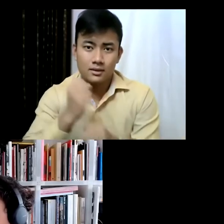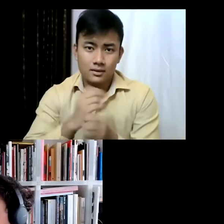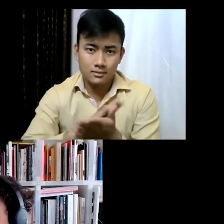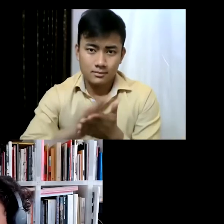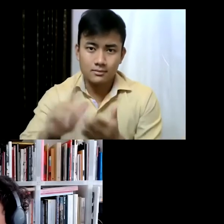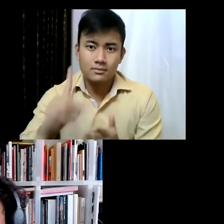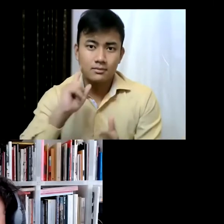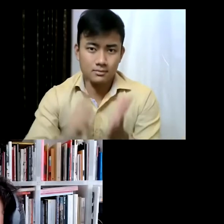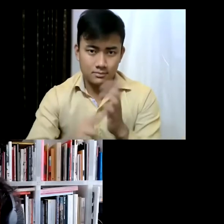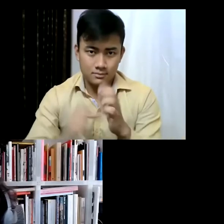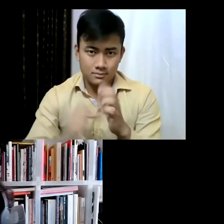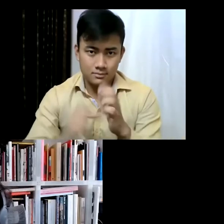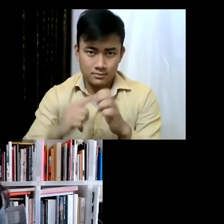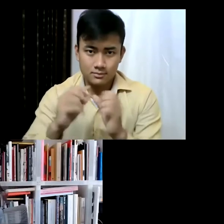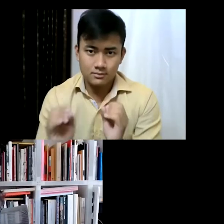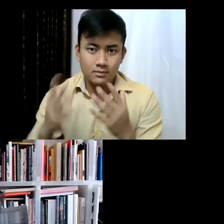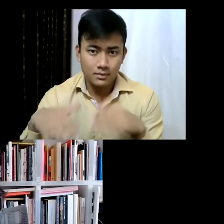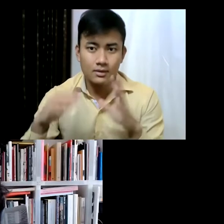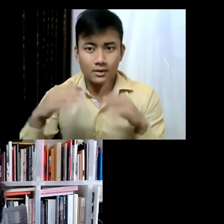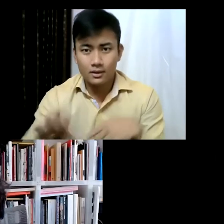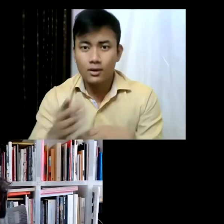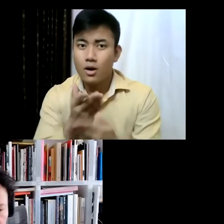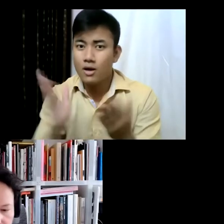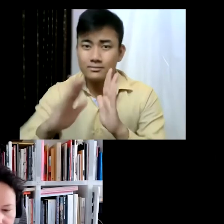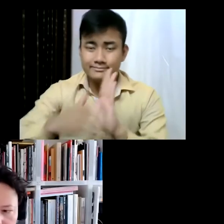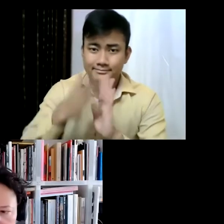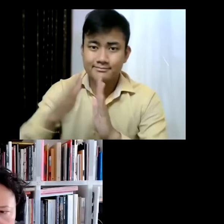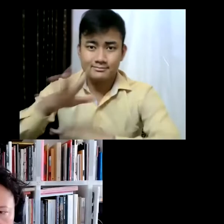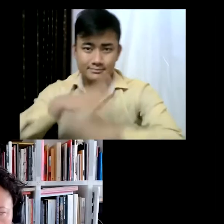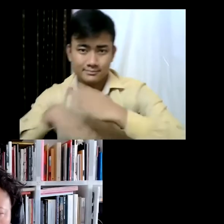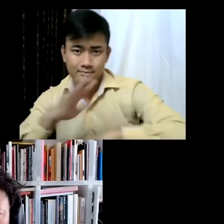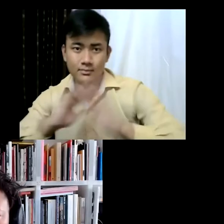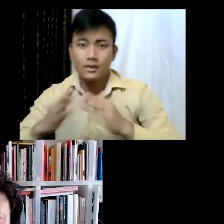And now they are all responsible for maintaining and running it after it opened in 2009.